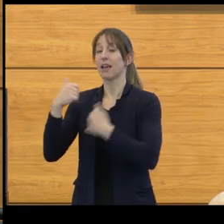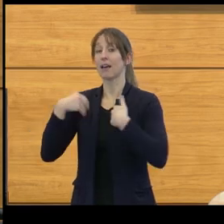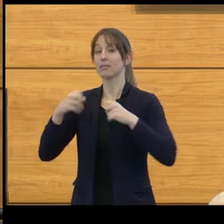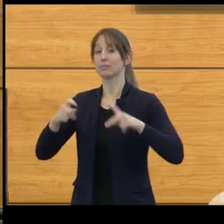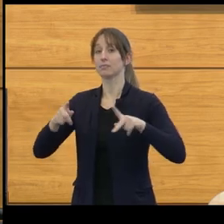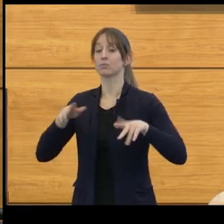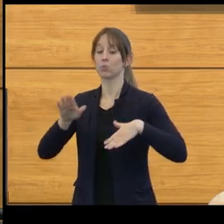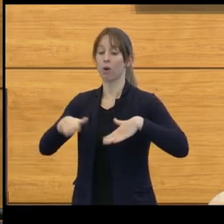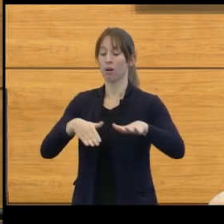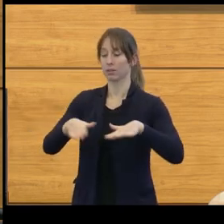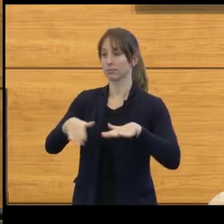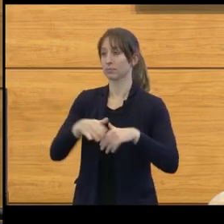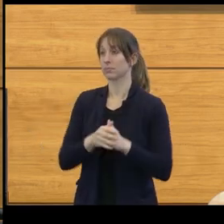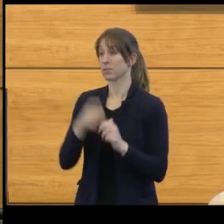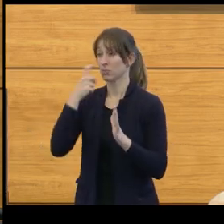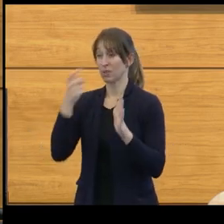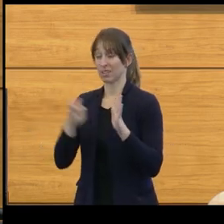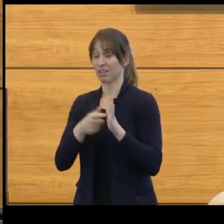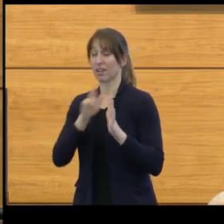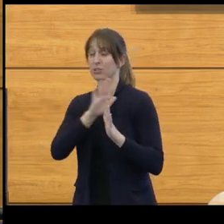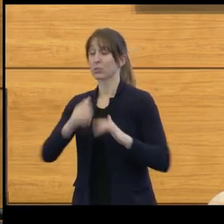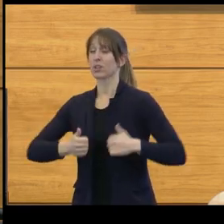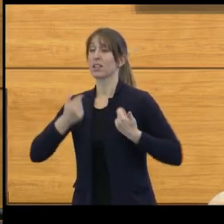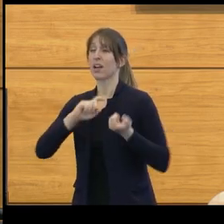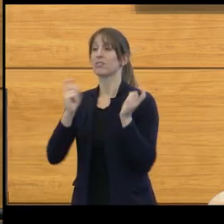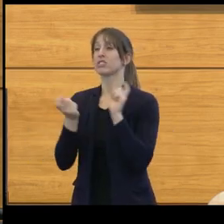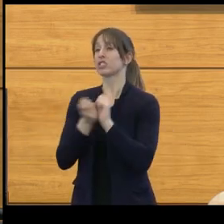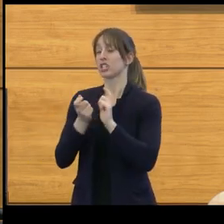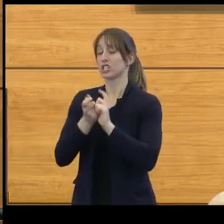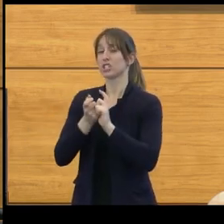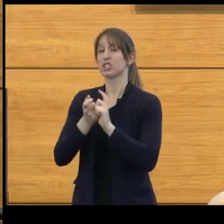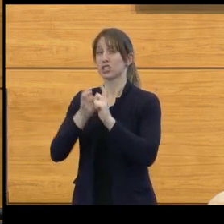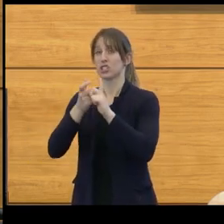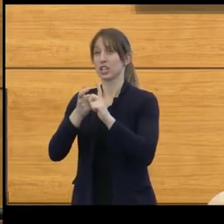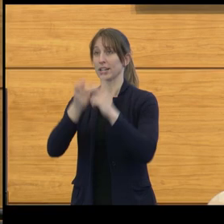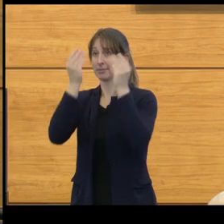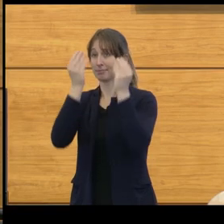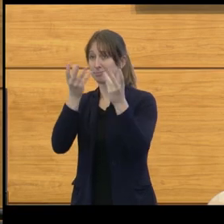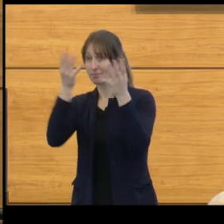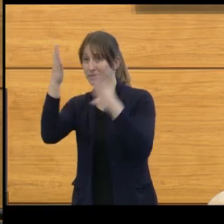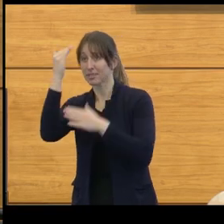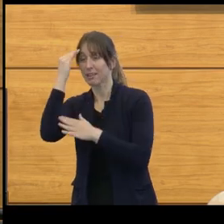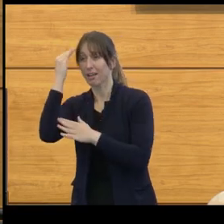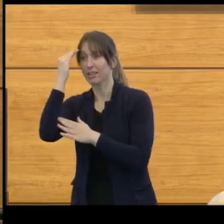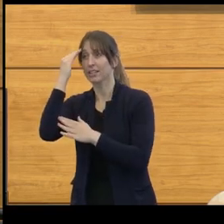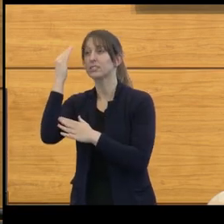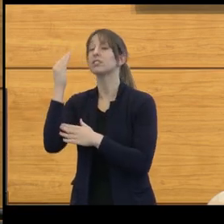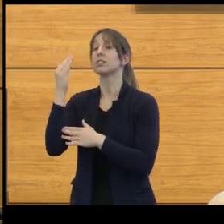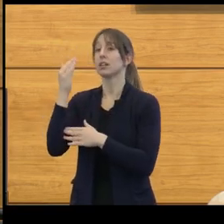In recognition of your life-changing contributions to biomedical engineering and robotics,